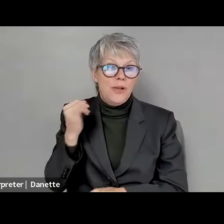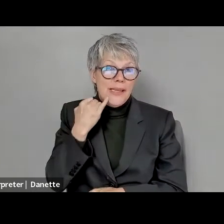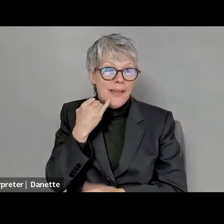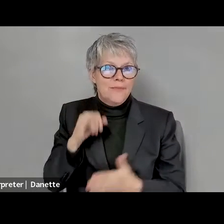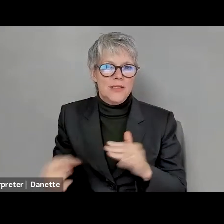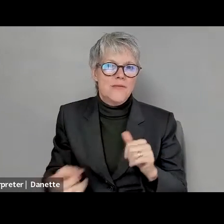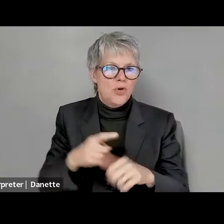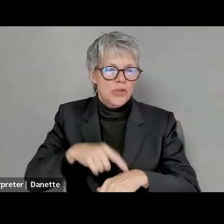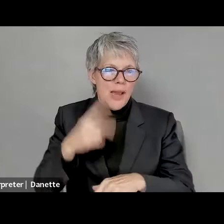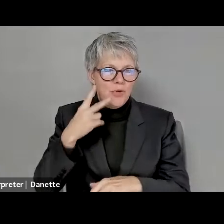Kelly Crosbie: next slide,